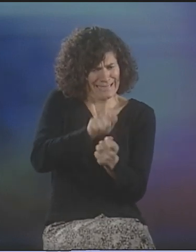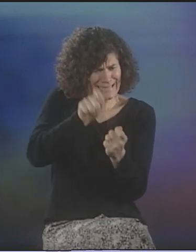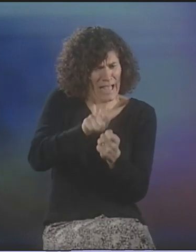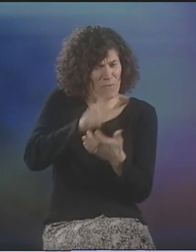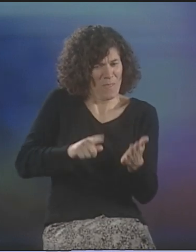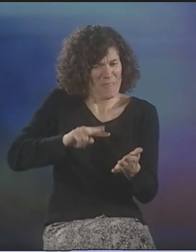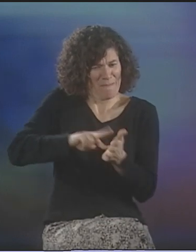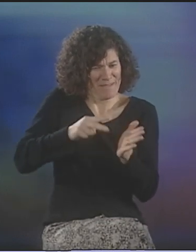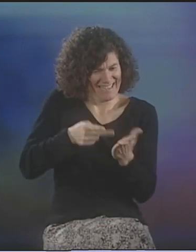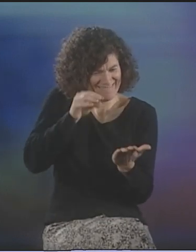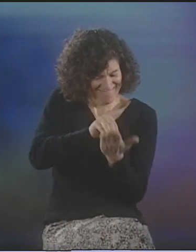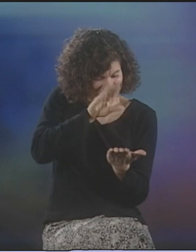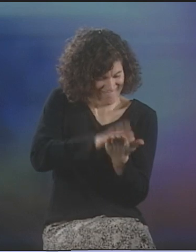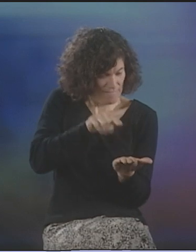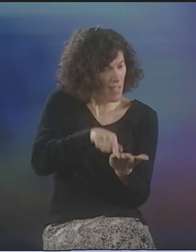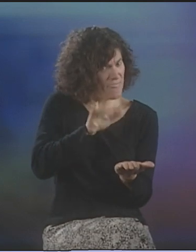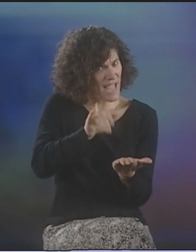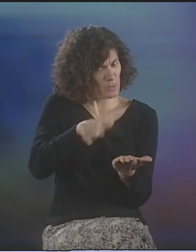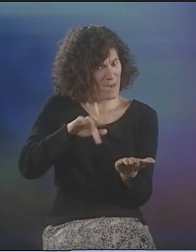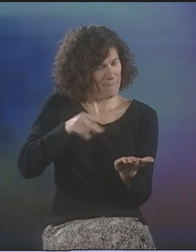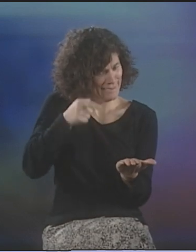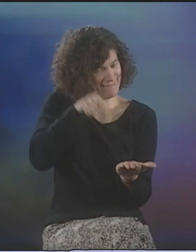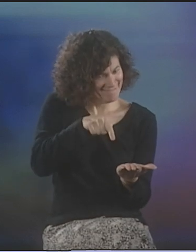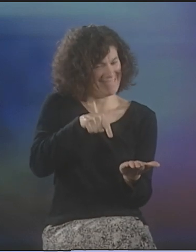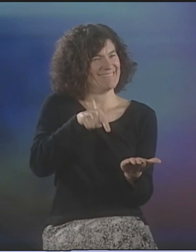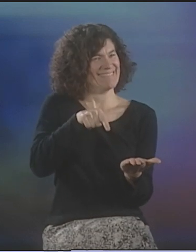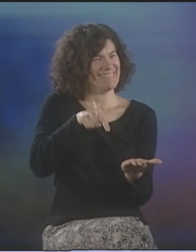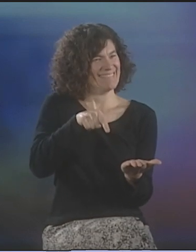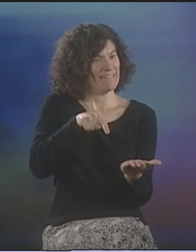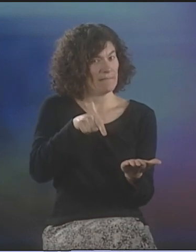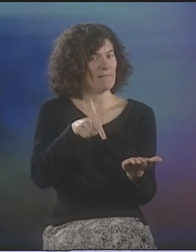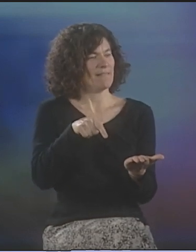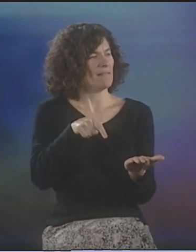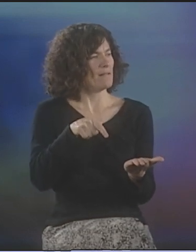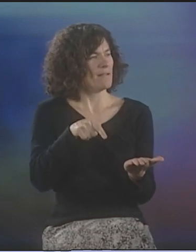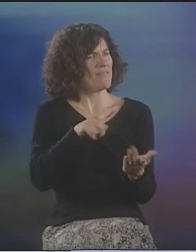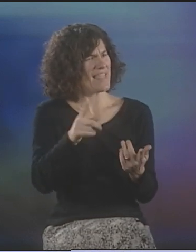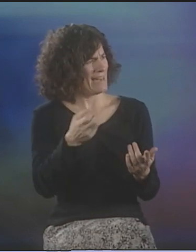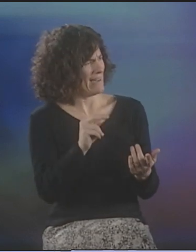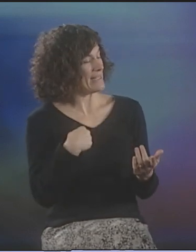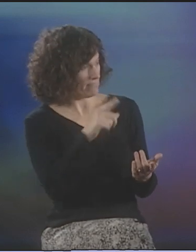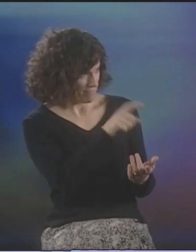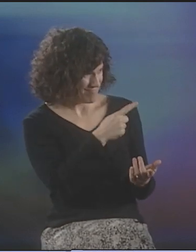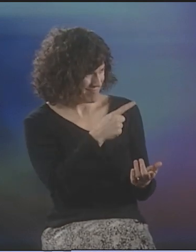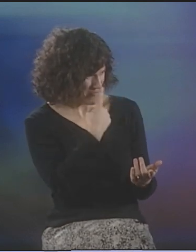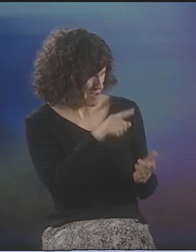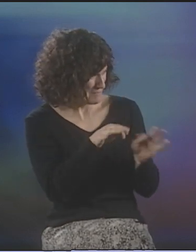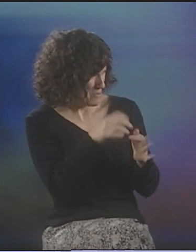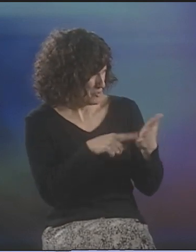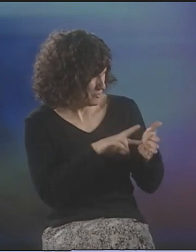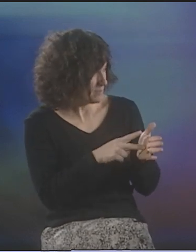THEY'VE REALLY CRAFTED IT AND PICKED SPECIFIC WORDS FOR SPECIFIC INTENTIONS. AND IF I SAID, "WHAT DOES THIS MEAN?"